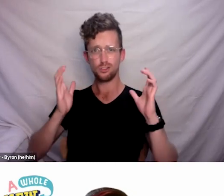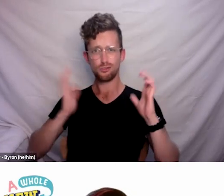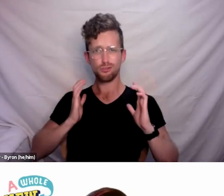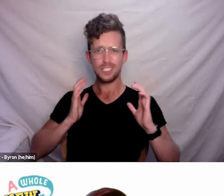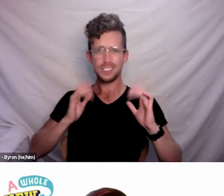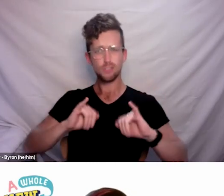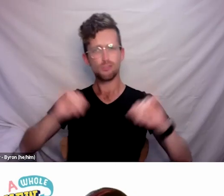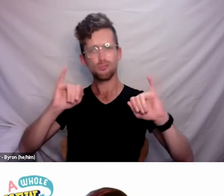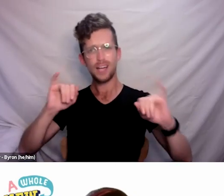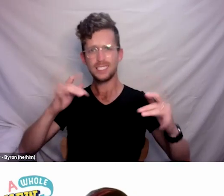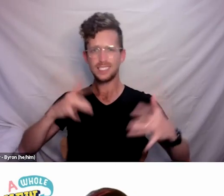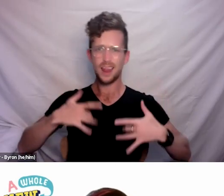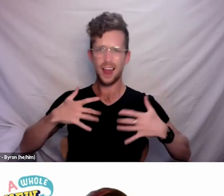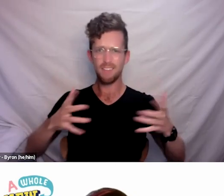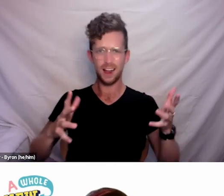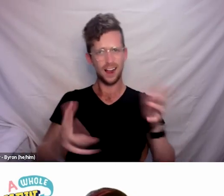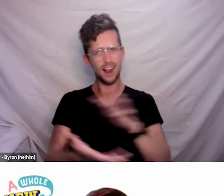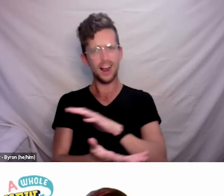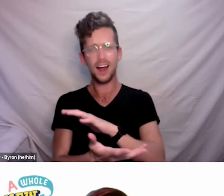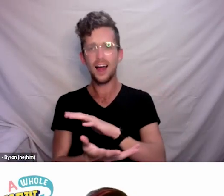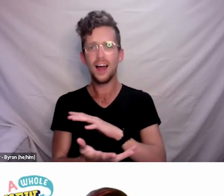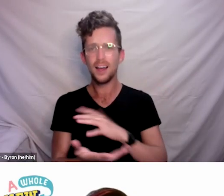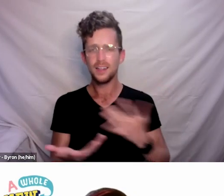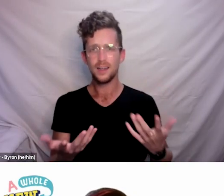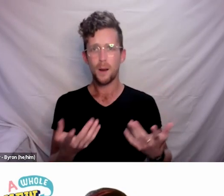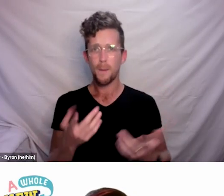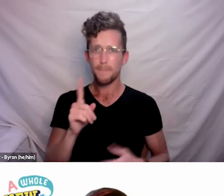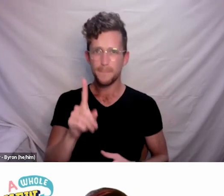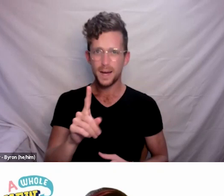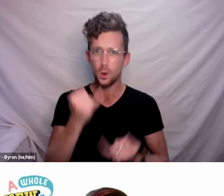many people will be feeling under the normal circumstances.